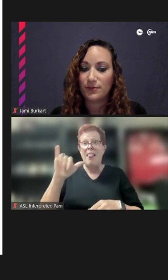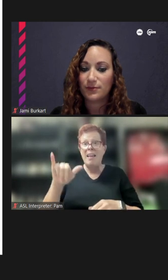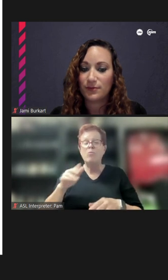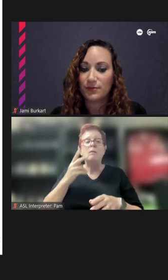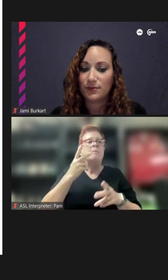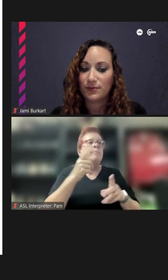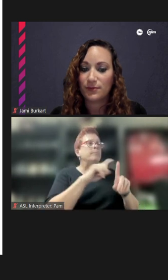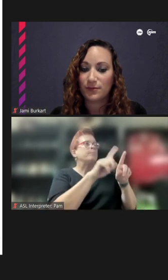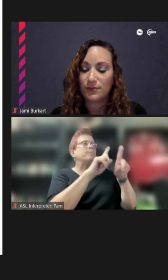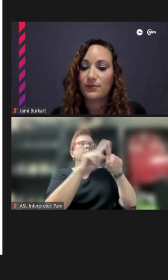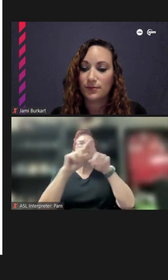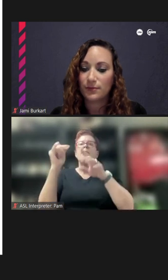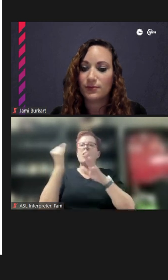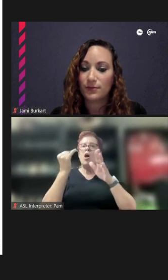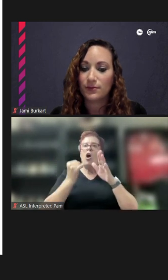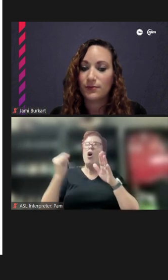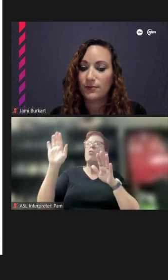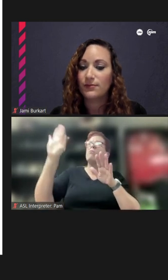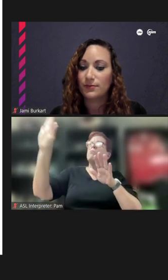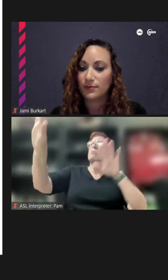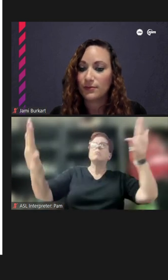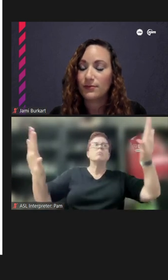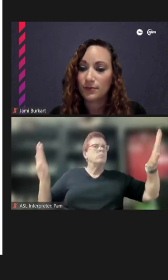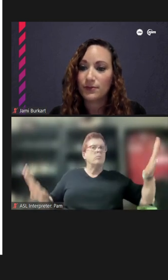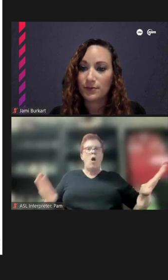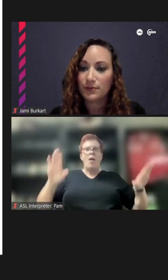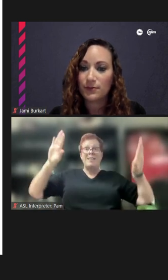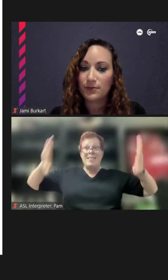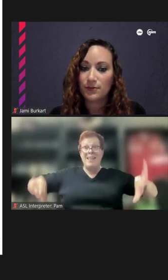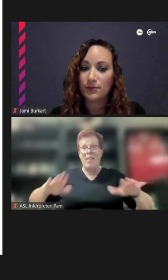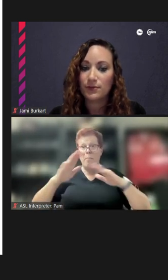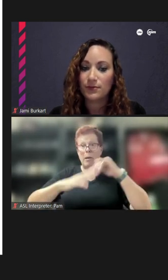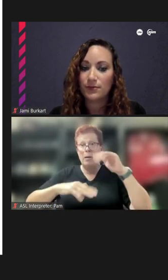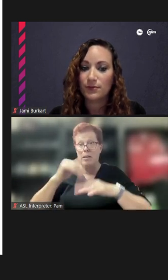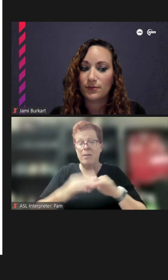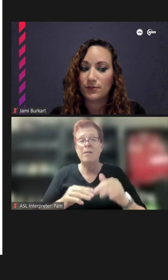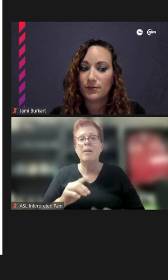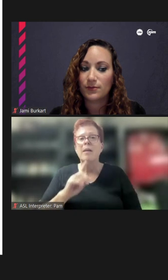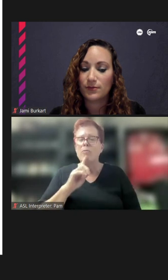art that's been commissioned on the side of these buildings, and it's something that really speaks to --